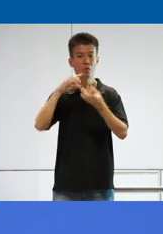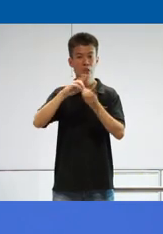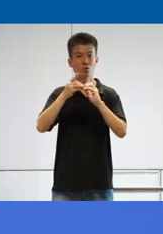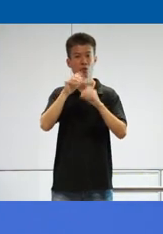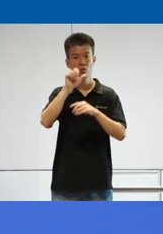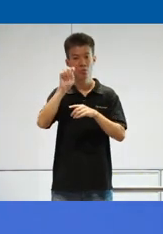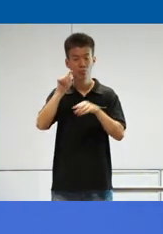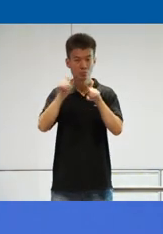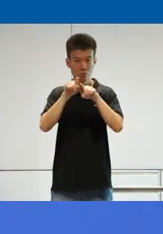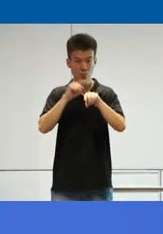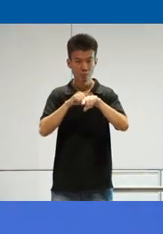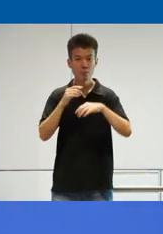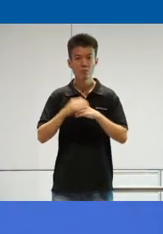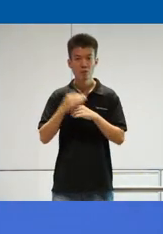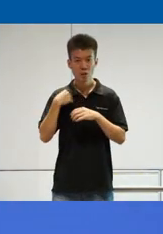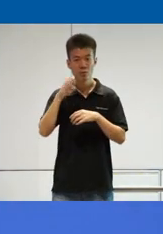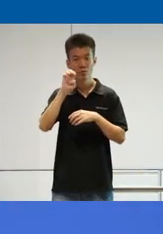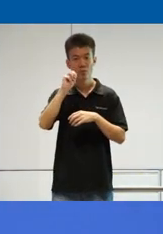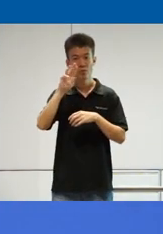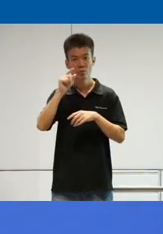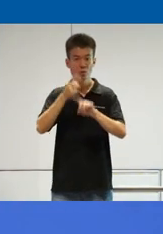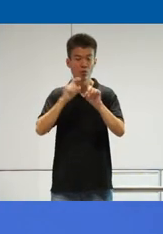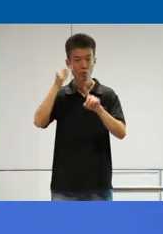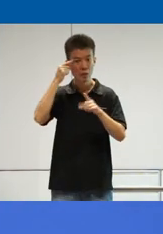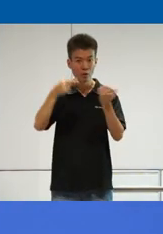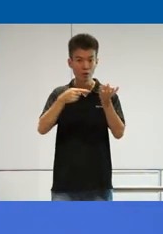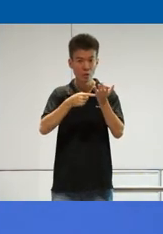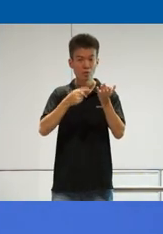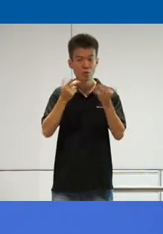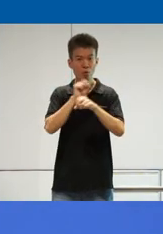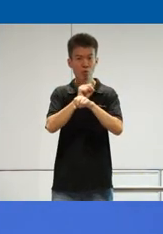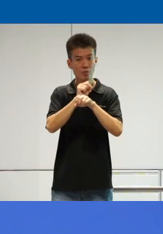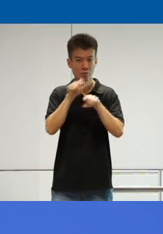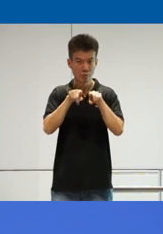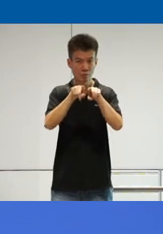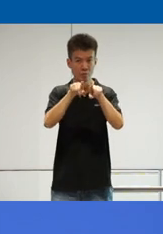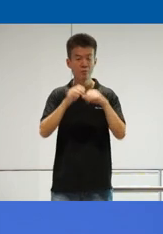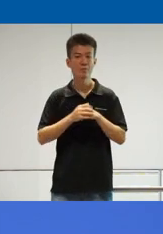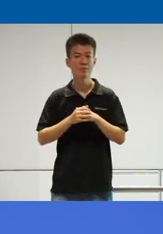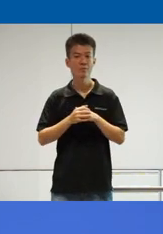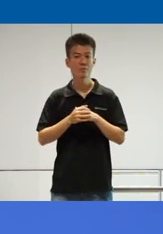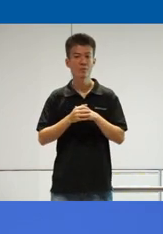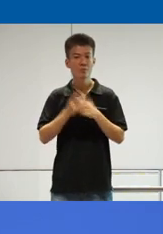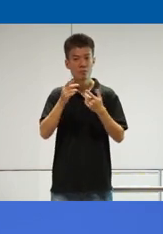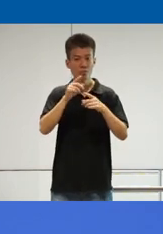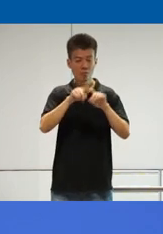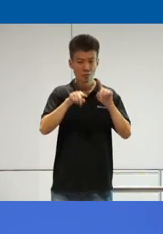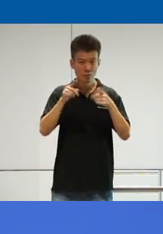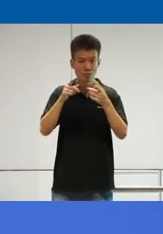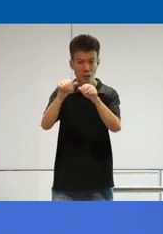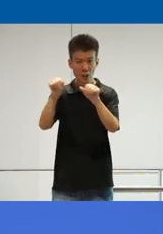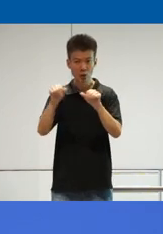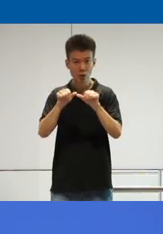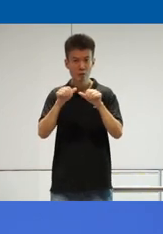at the same time we have Emanuel from Gtech um working parallel um kind Spirits um and along the